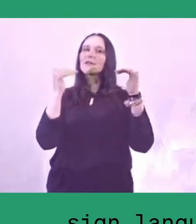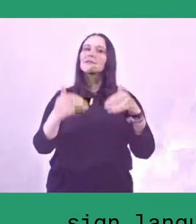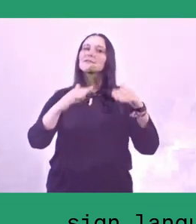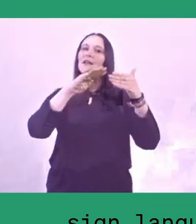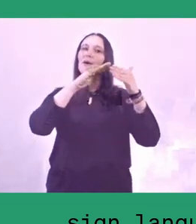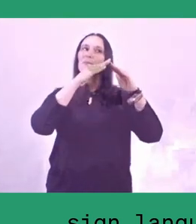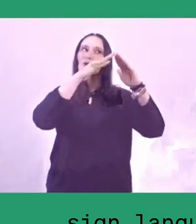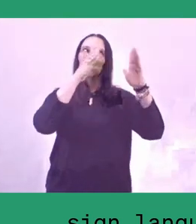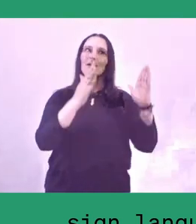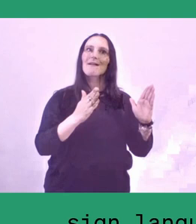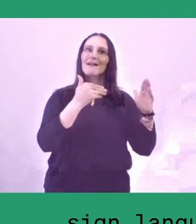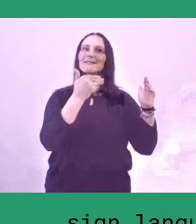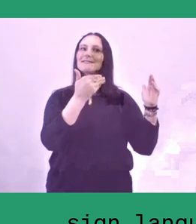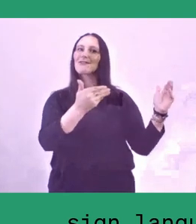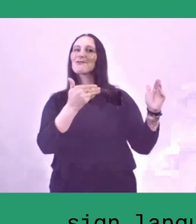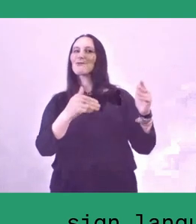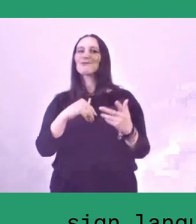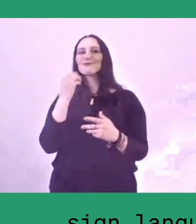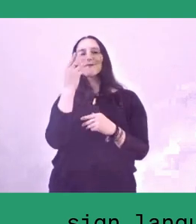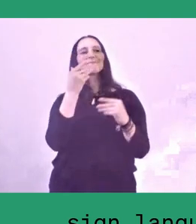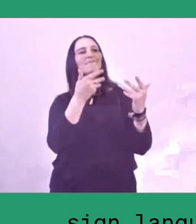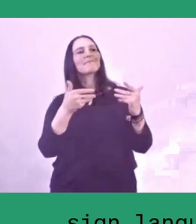So I'll try to find it.